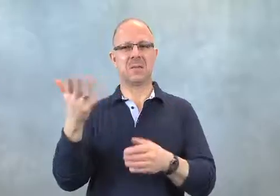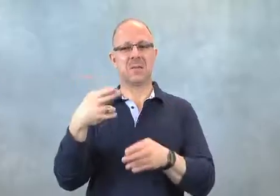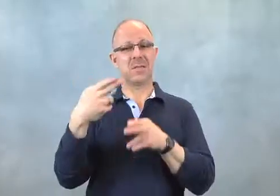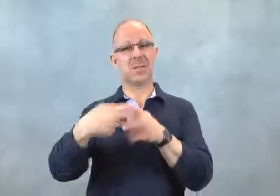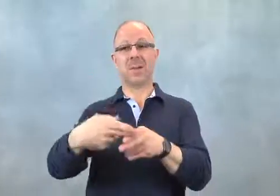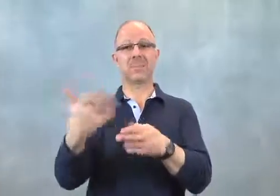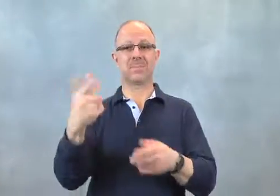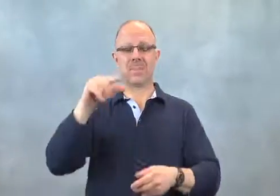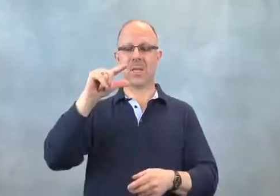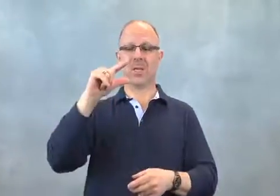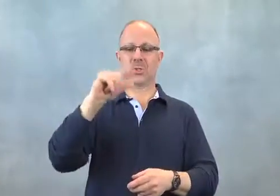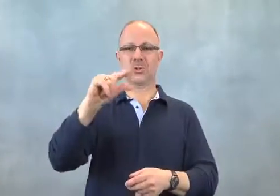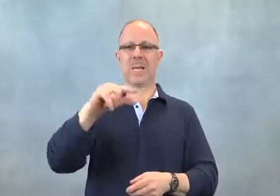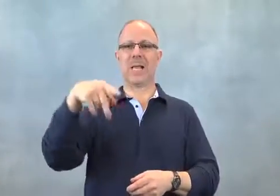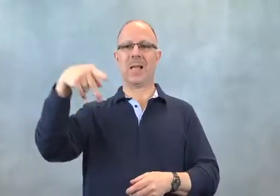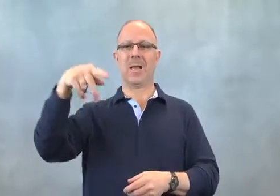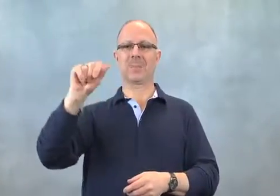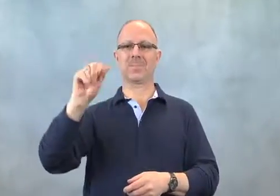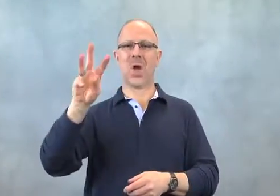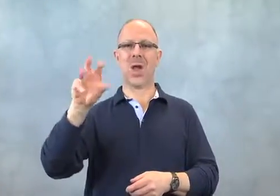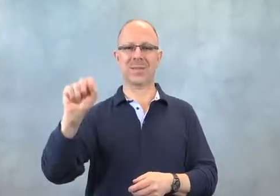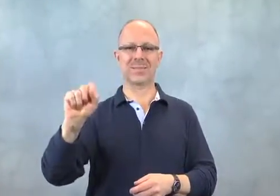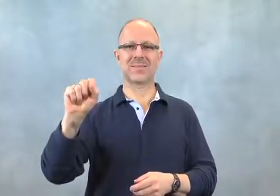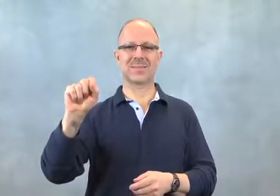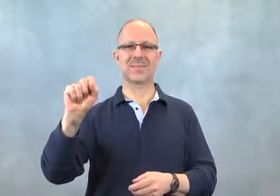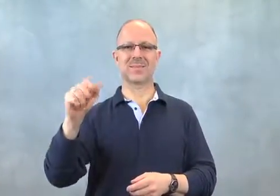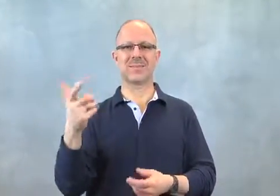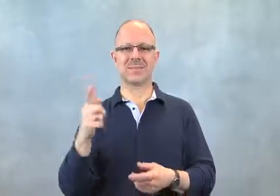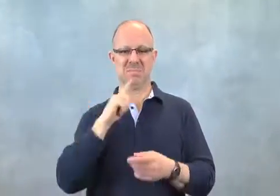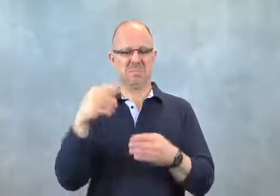He calls it the G-Paws.